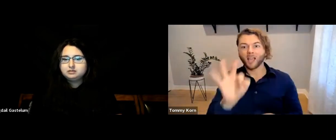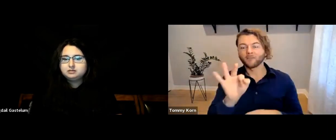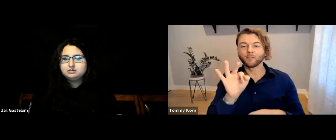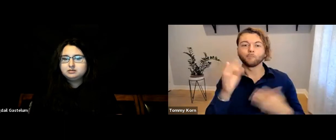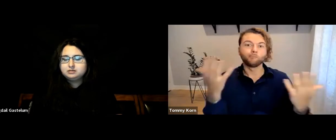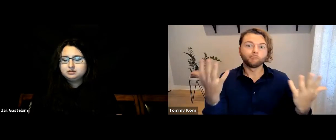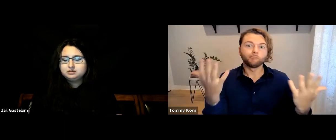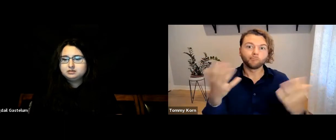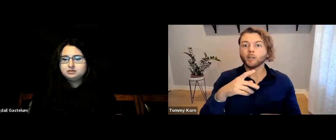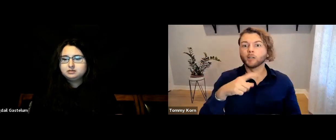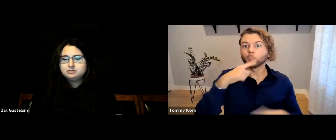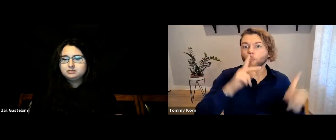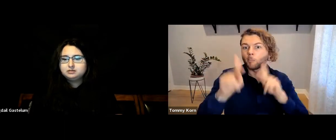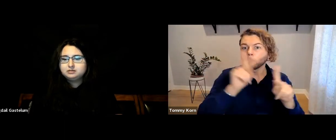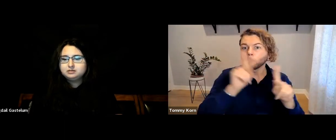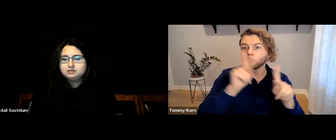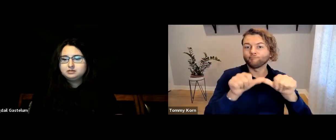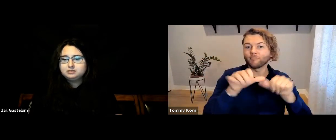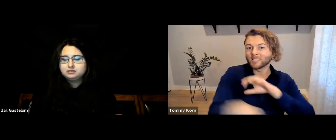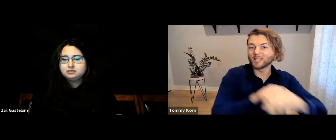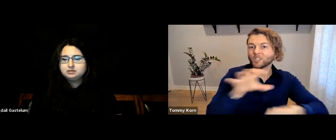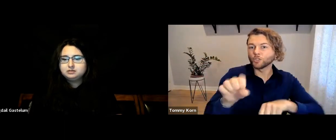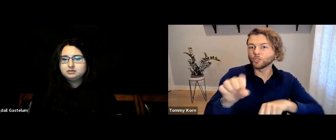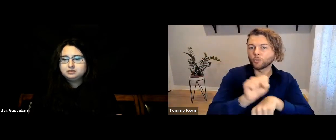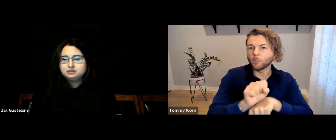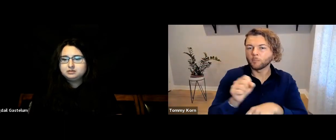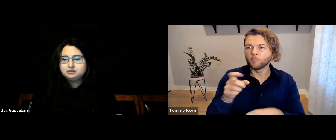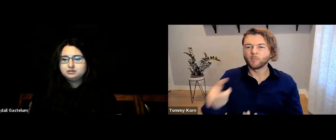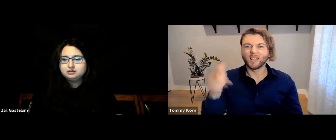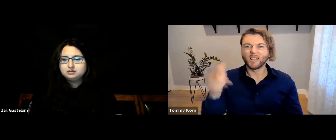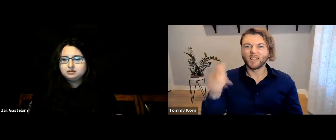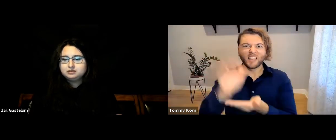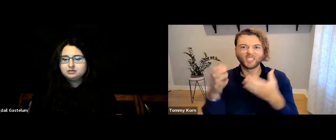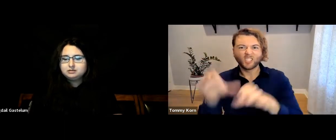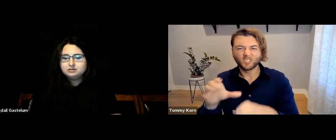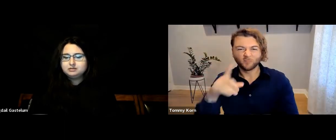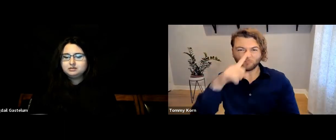When hearing people continue to take these jobs, it limits Deaf people’s career opportunities.